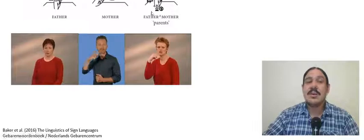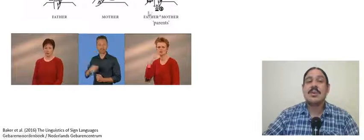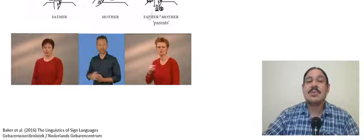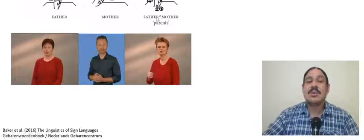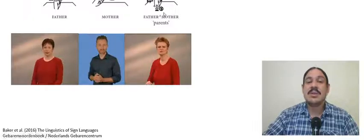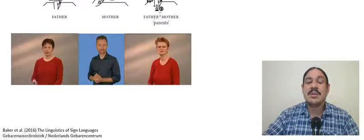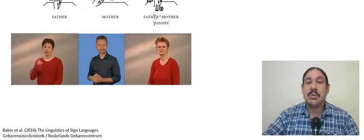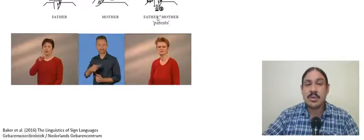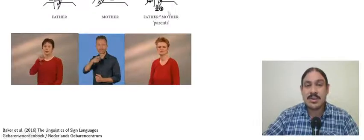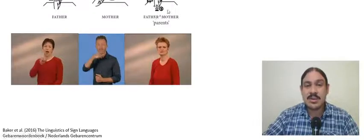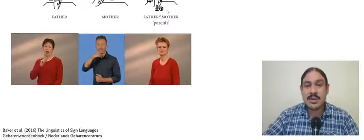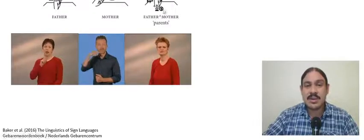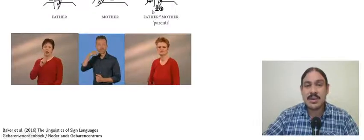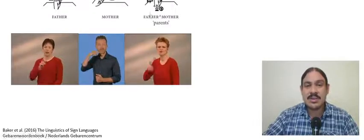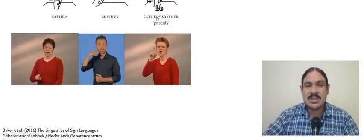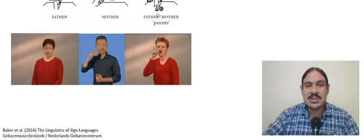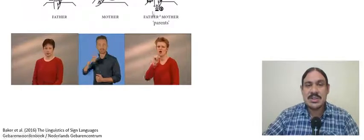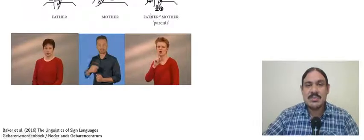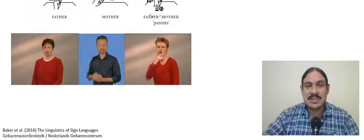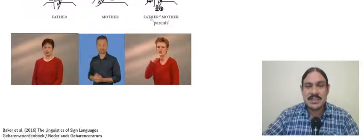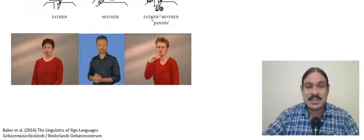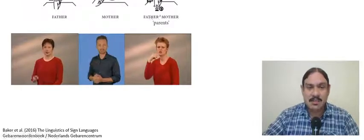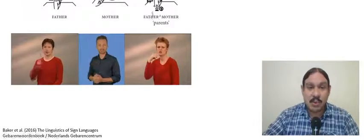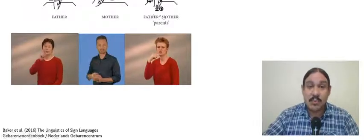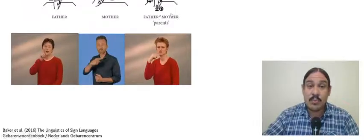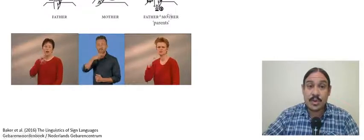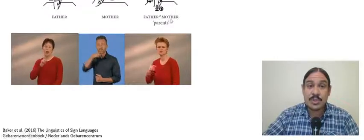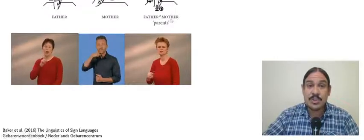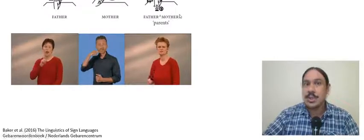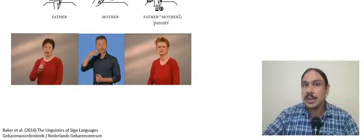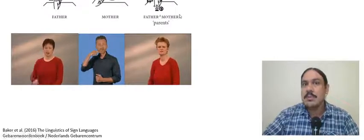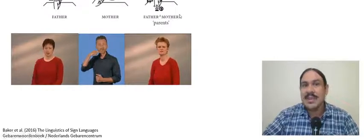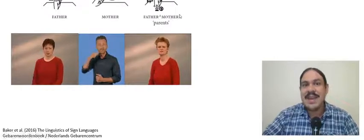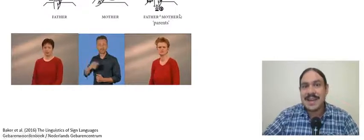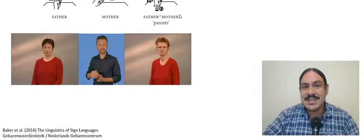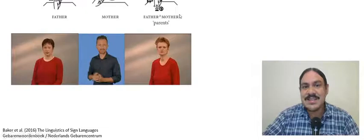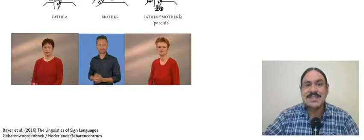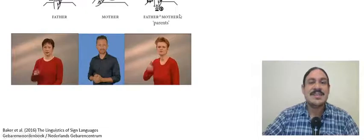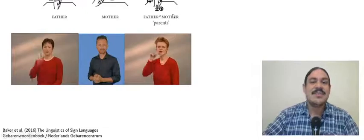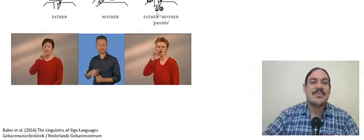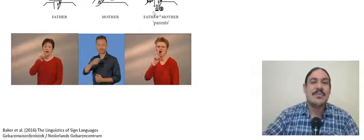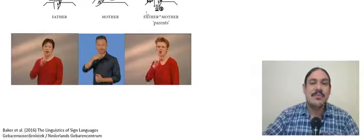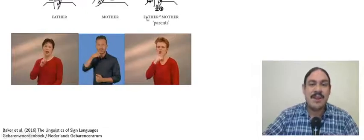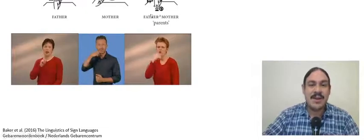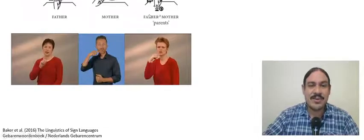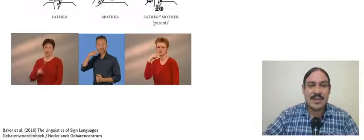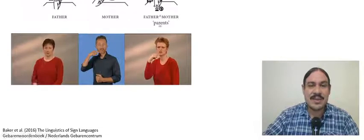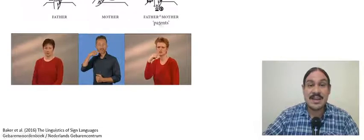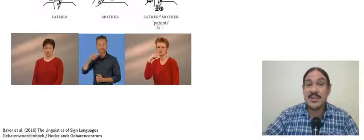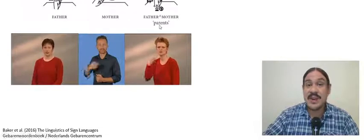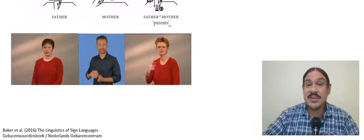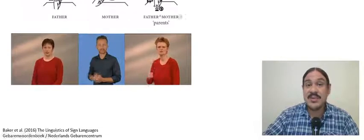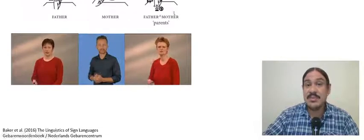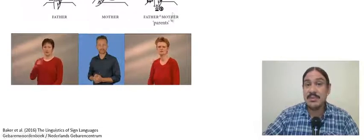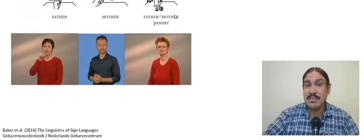call these coordinated again because both of them contribute equally to the meaning